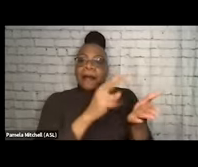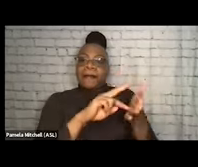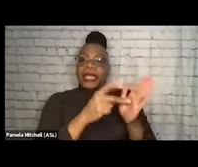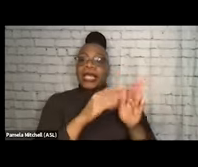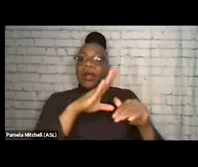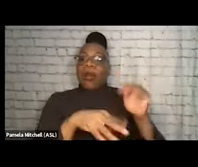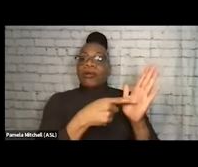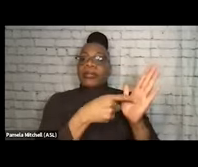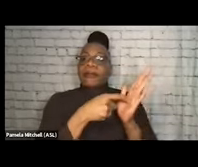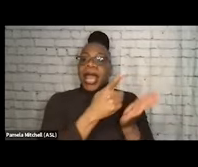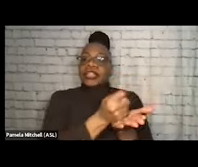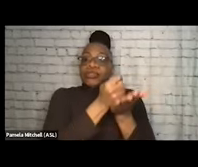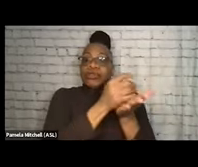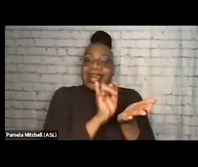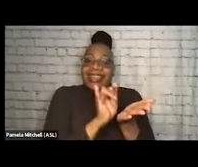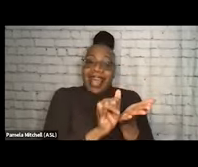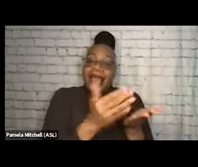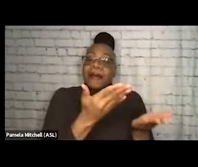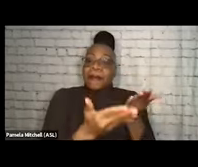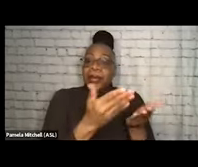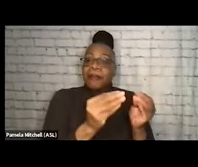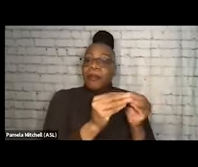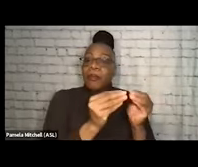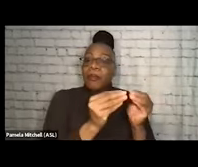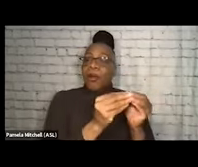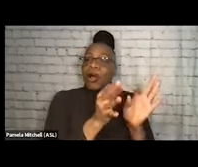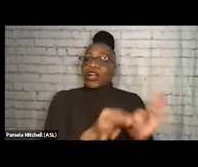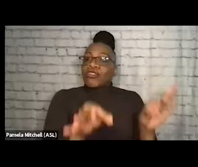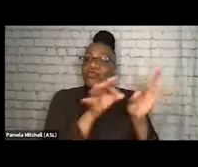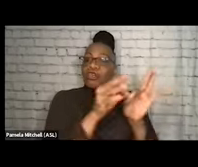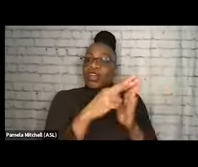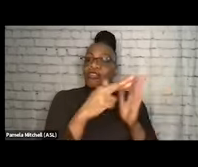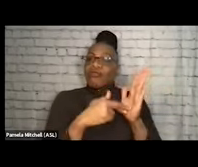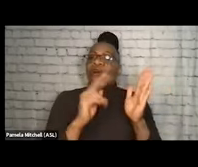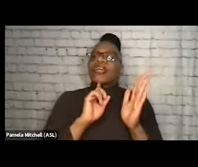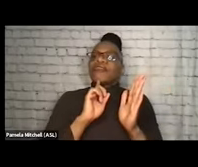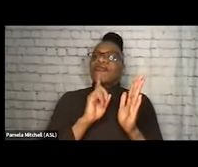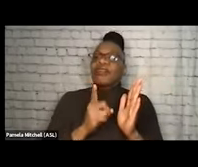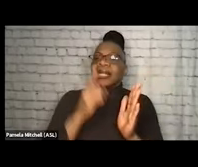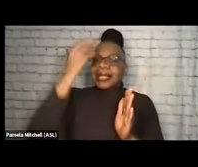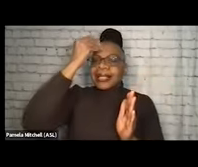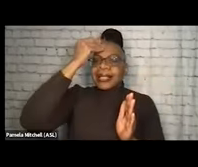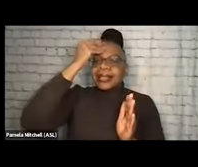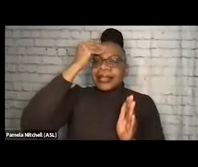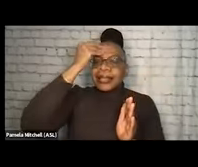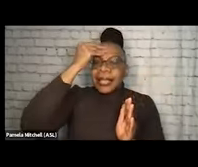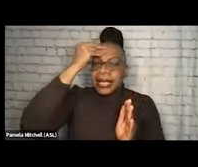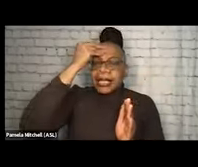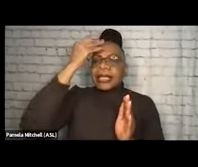that plays a more critical role. So really thinking of the interplay, and this as a system that supports someone